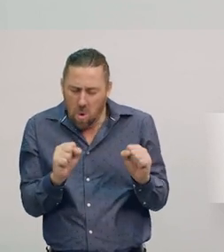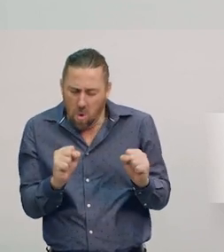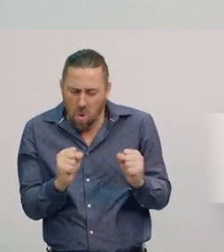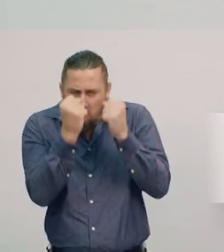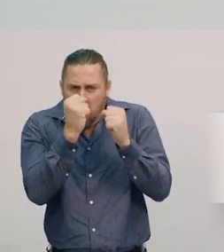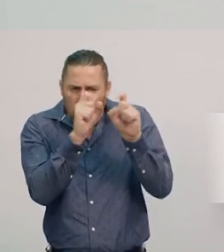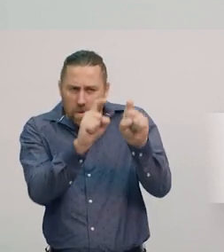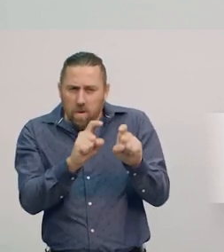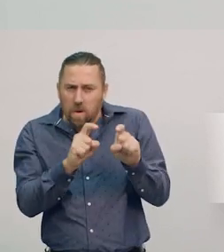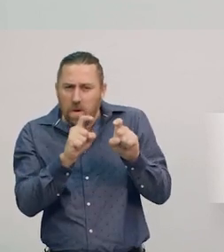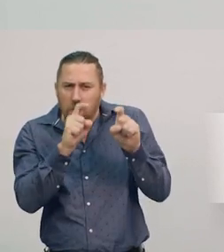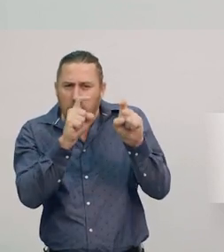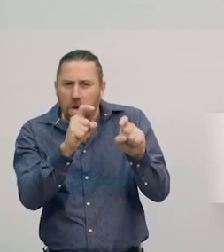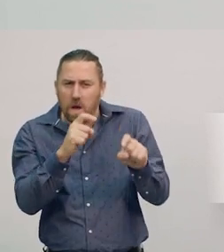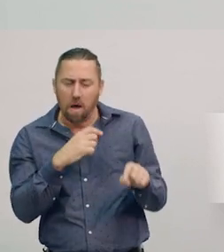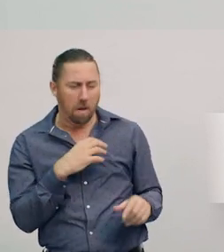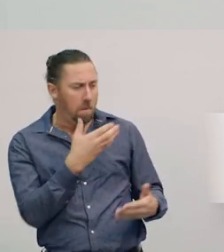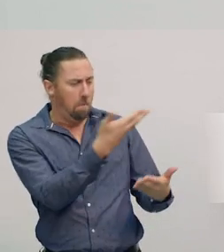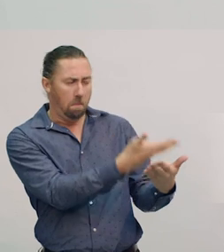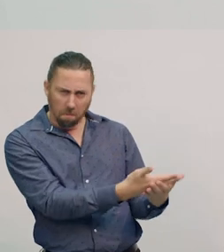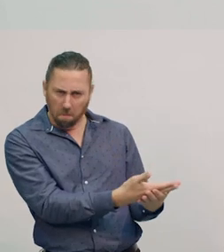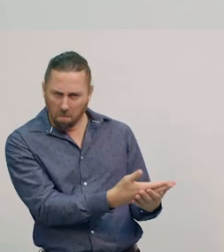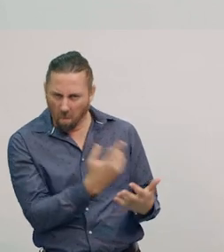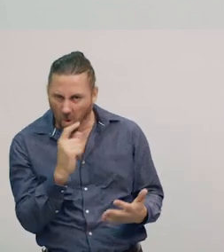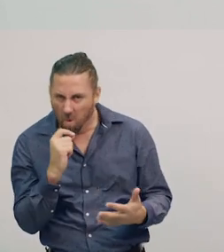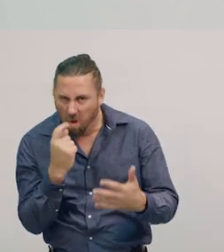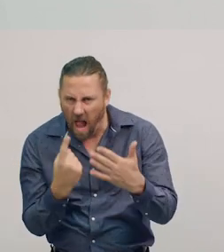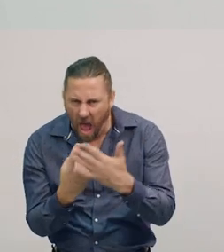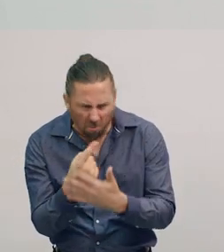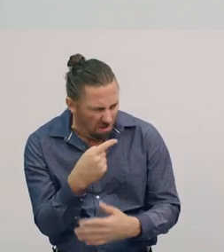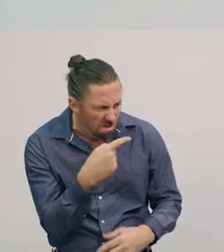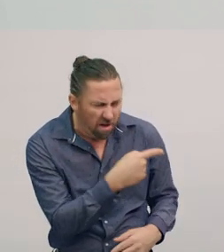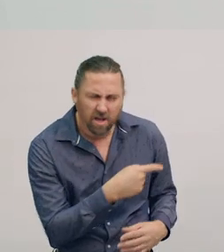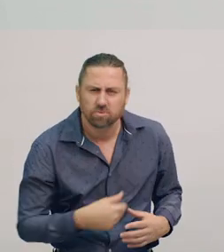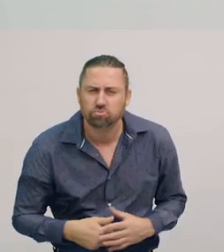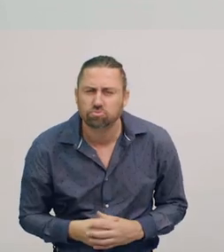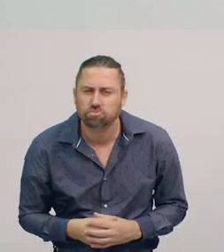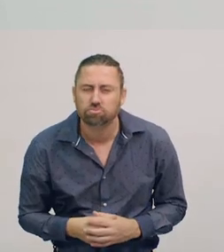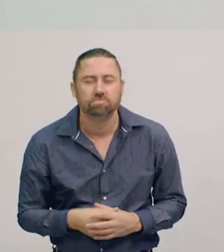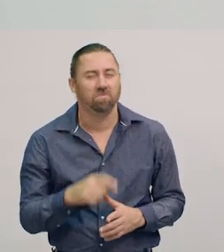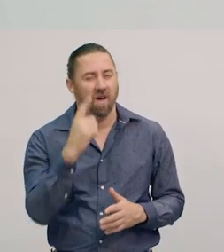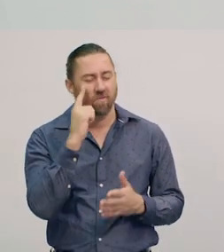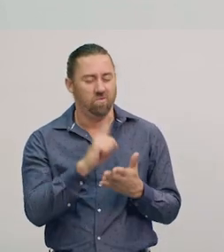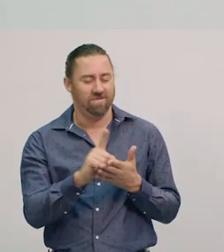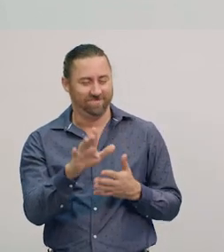What do you think will happen if I just leave it here on the bench? We’ll check the ice in a few minutes.